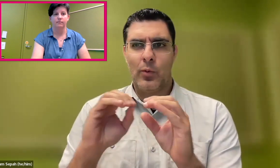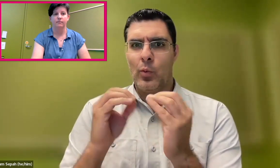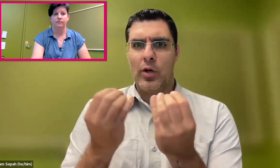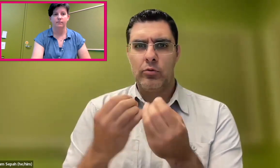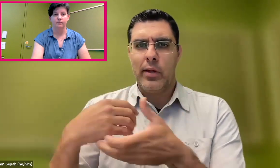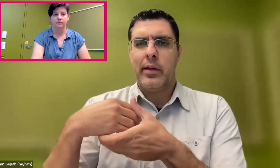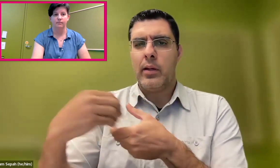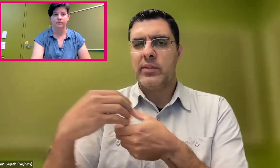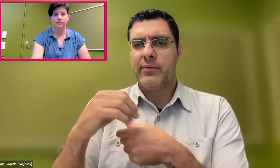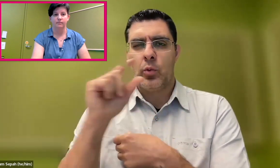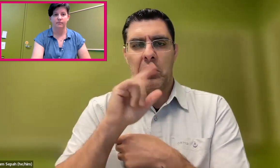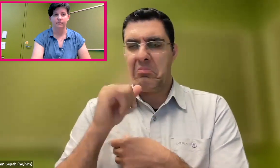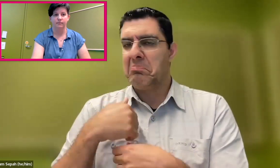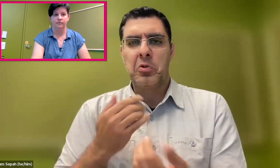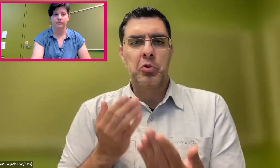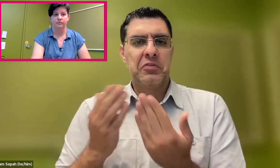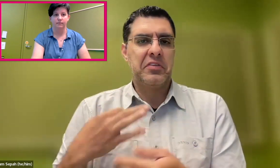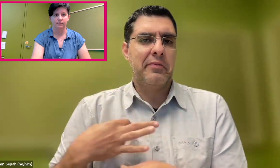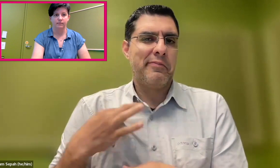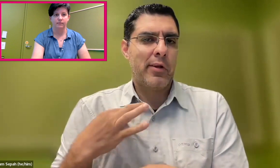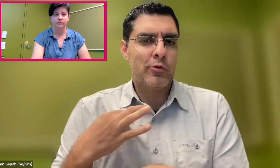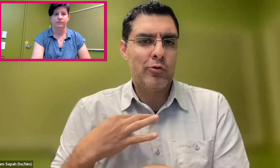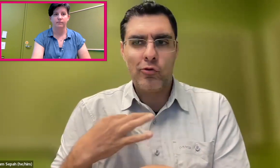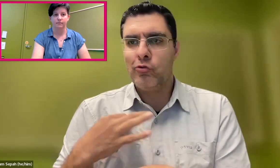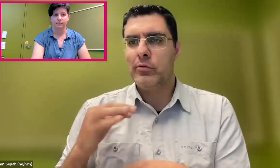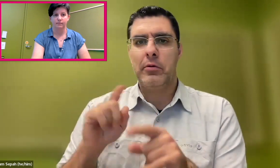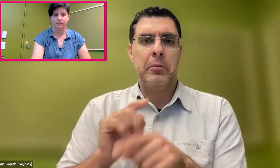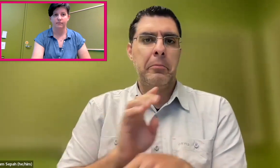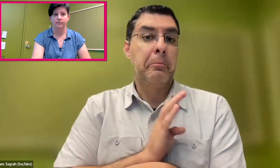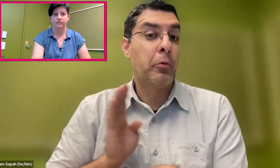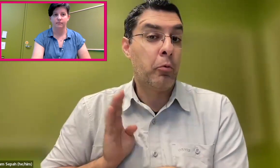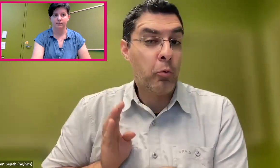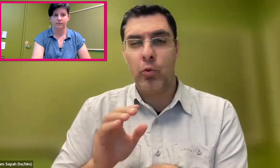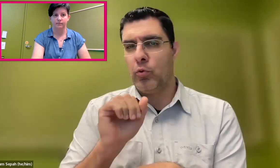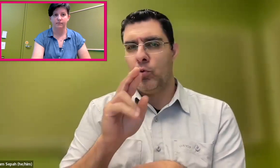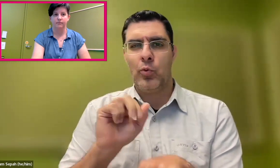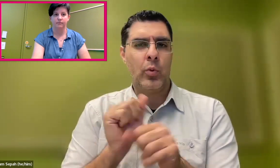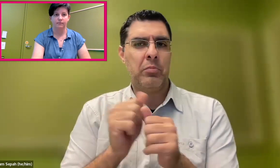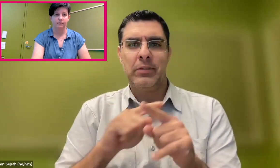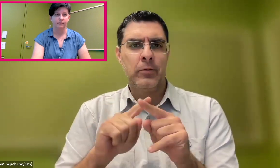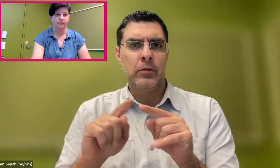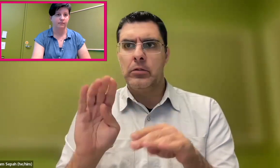I work with different organizations outside of Google. I serve as a volunteer and as a board member.